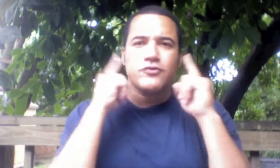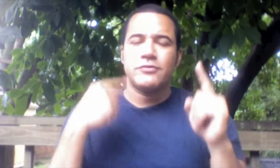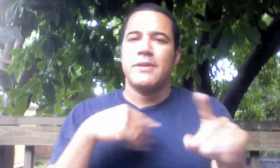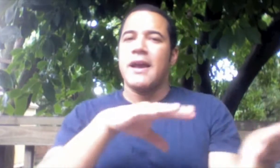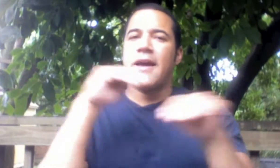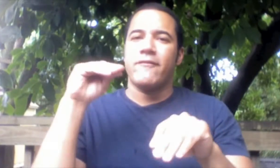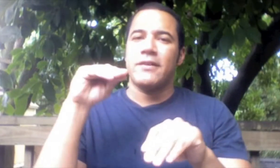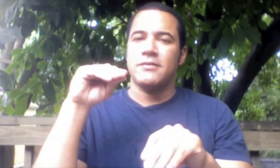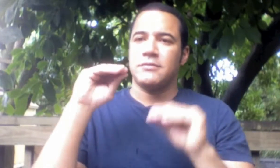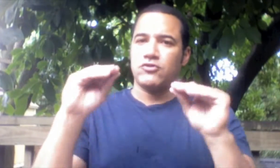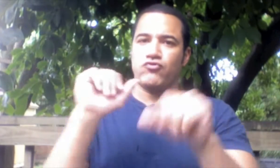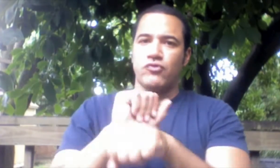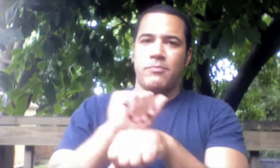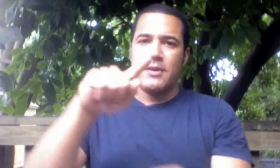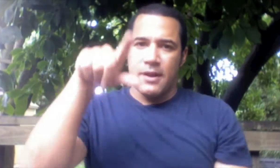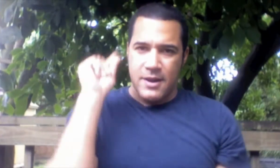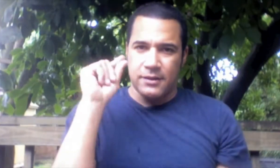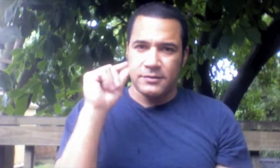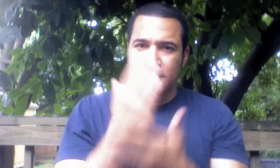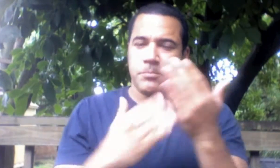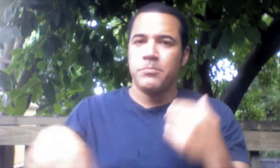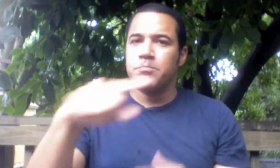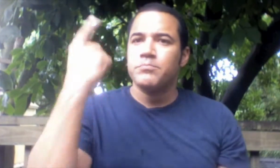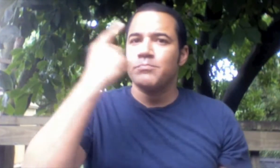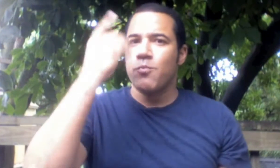Many of you have heard that I left my job at Gallaudet and you may be wondering why.